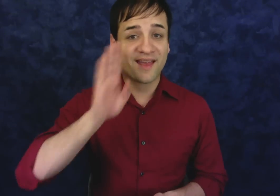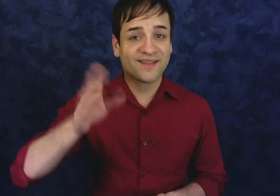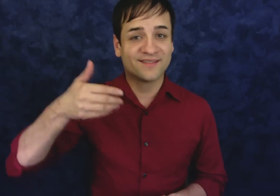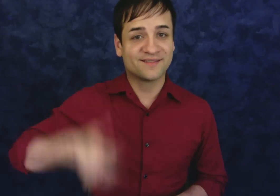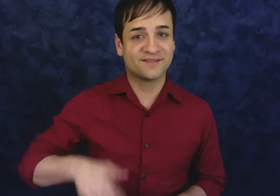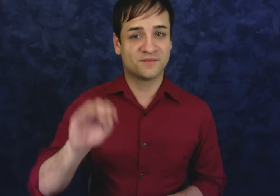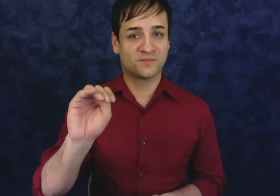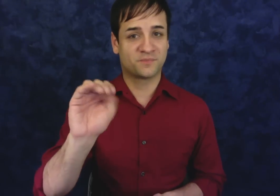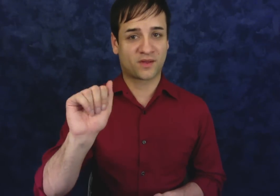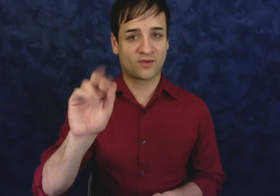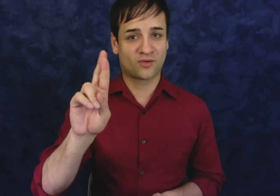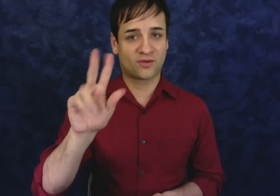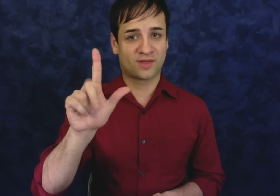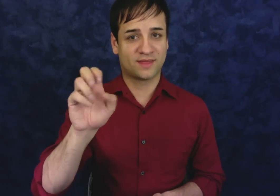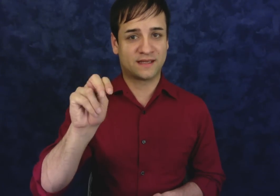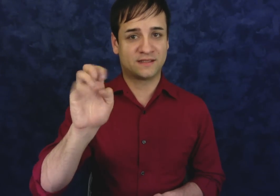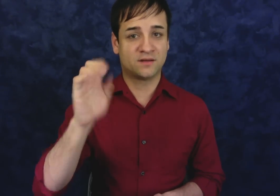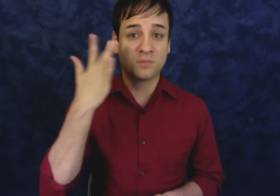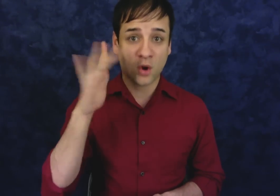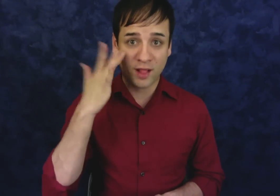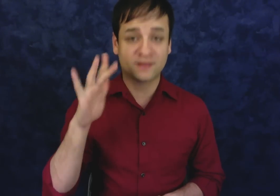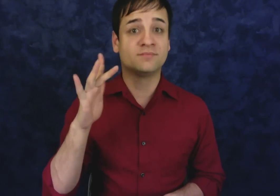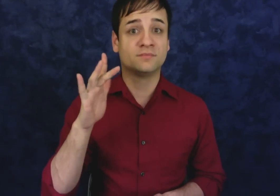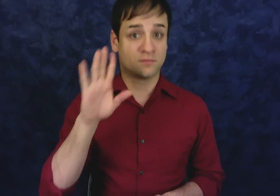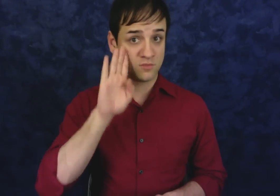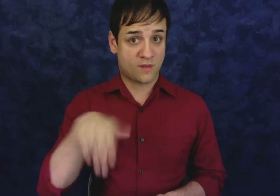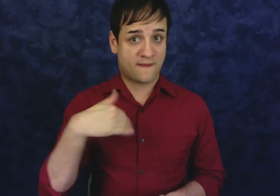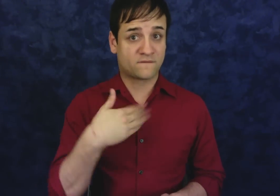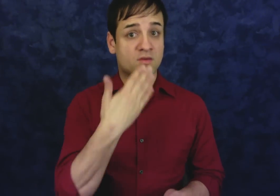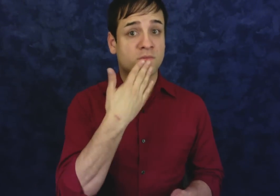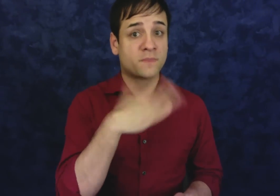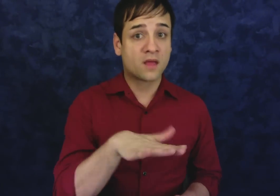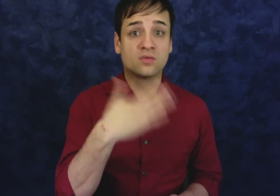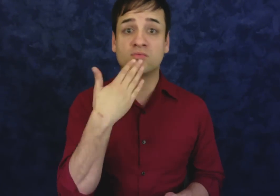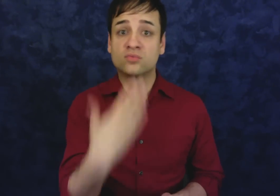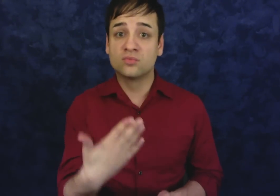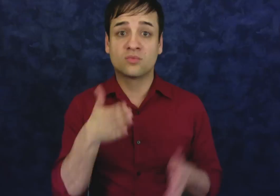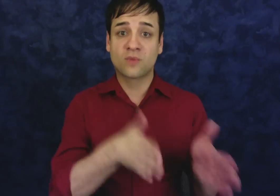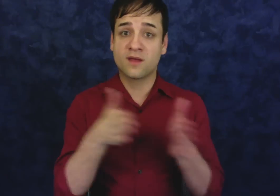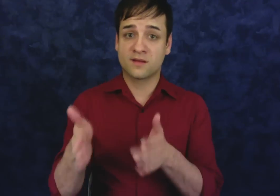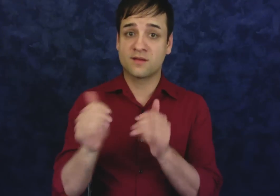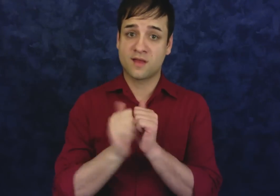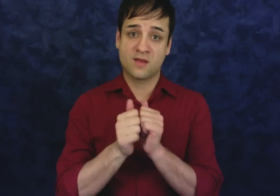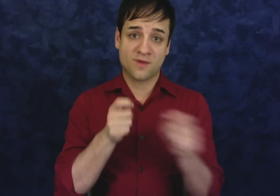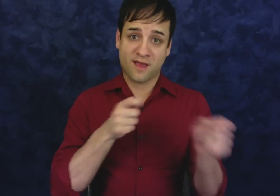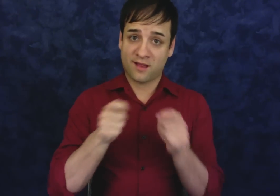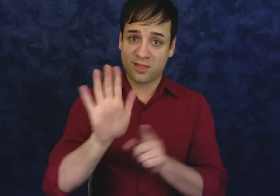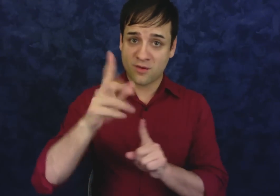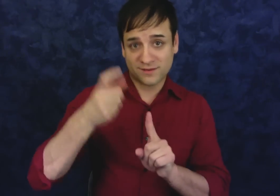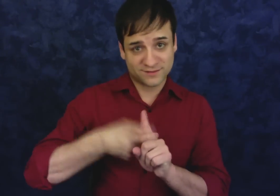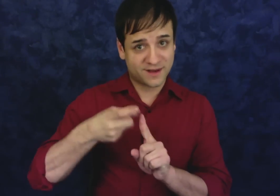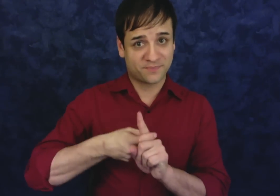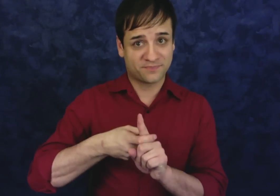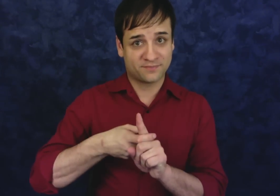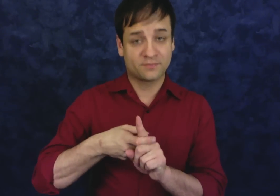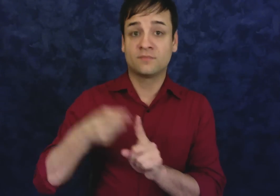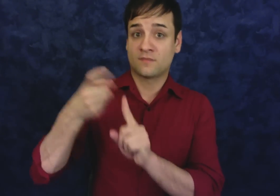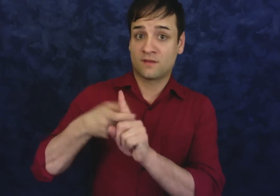[MALE NARRATOR:] Hi, I’m Marlene! (Signs name) Did you know there are good and bad ways of taking care of condoms?